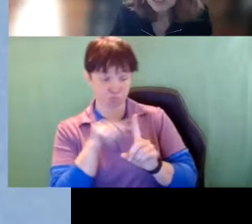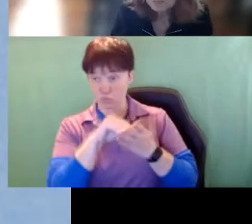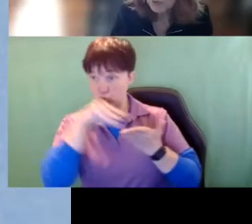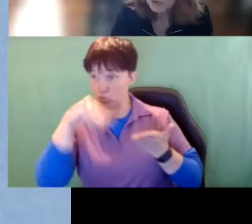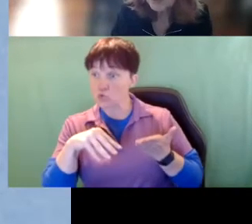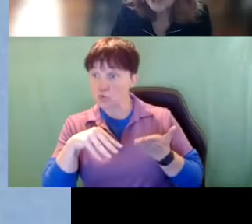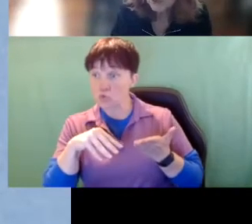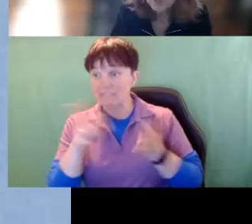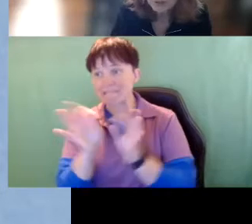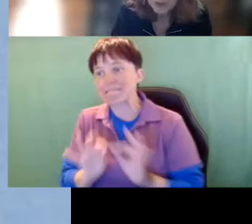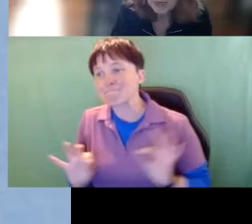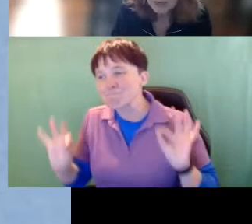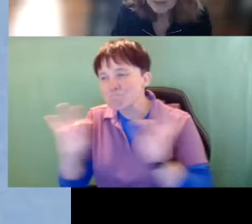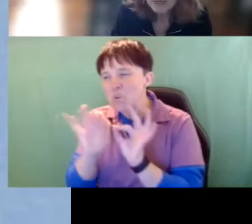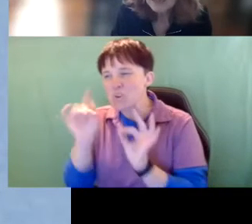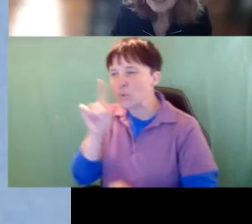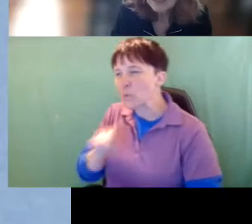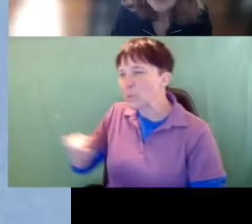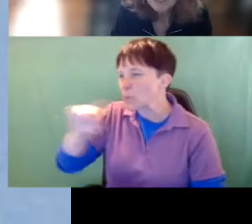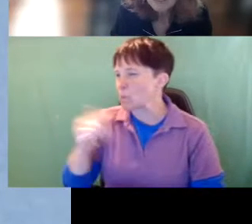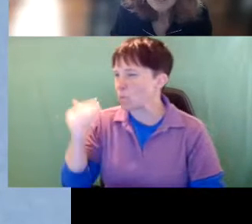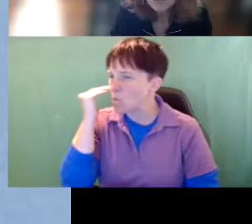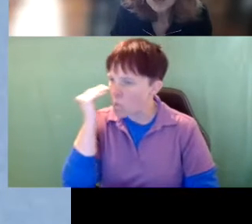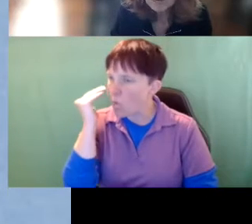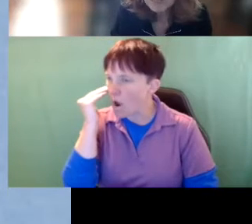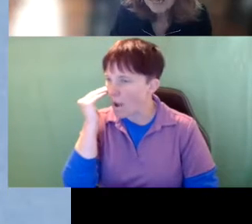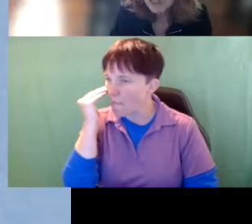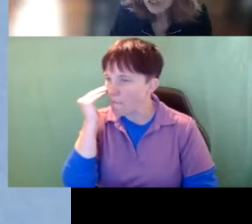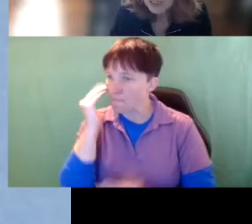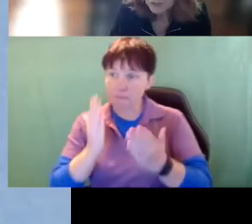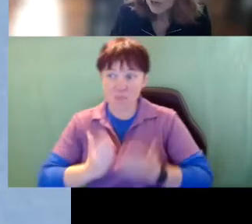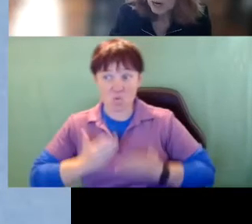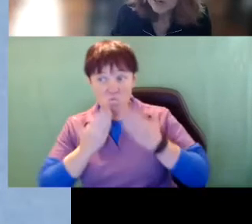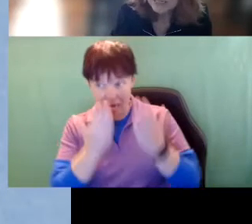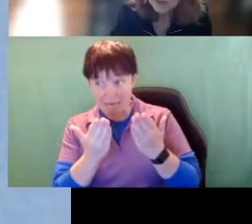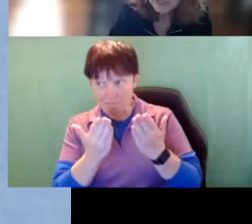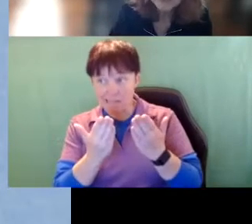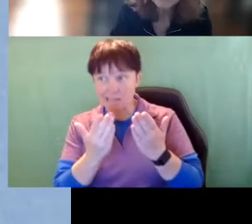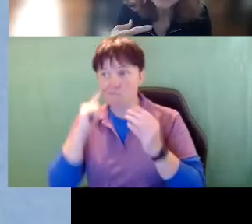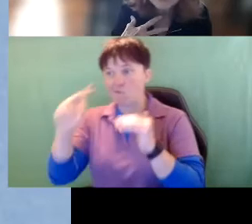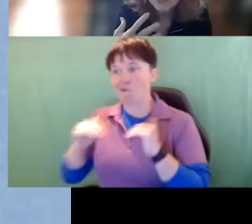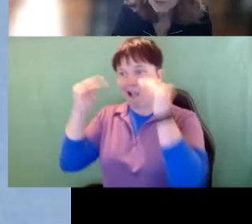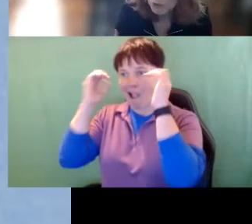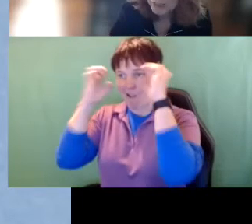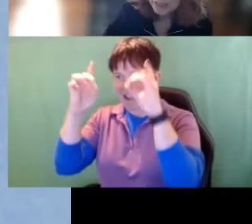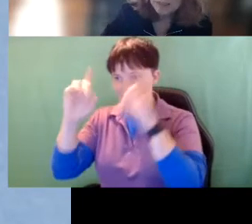important for you to be aware that the recommendation is for higher ed training or at least we are